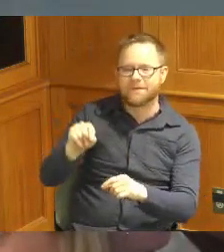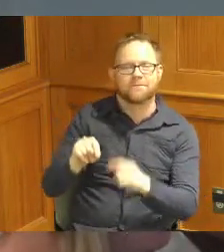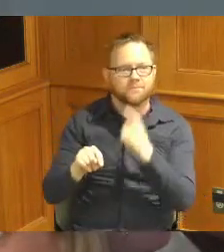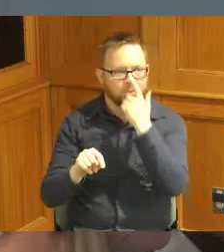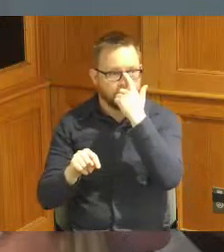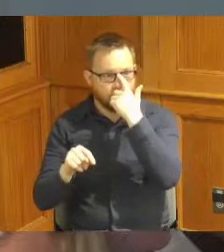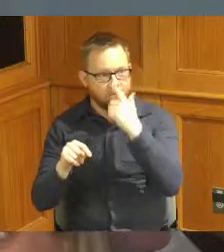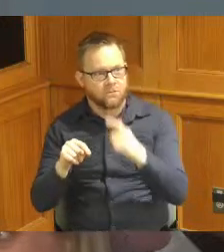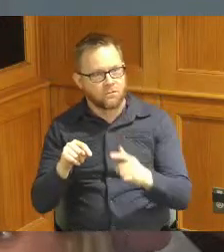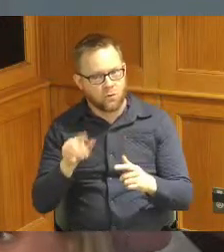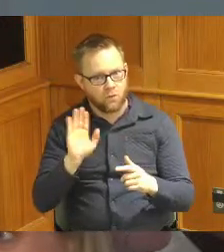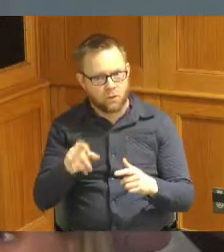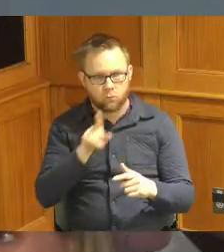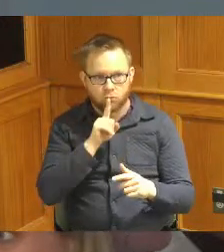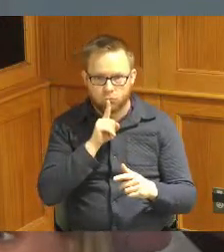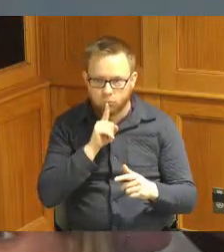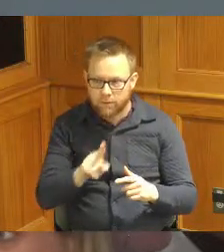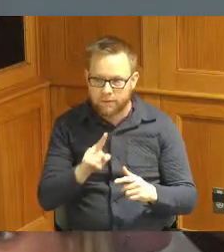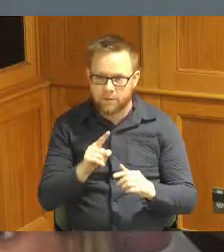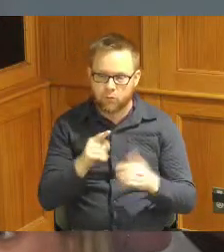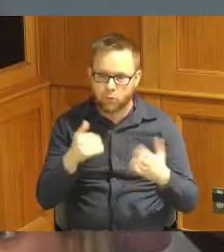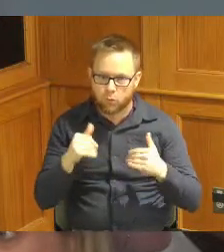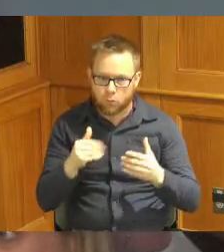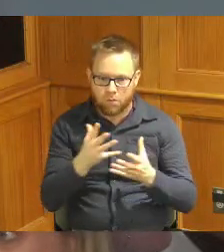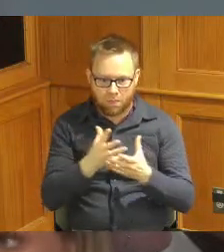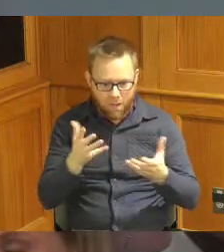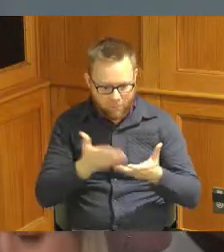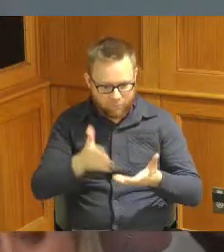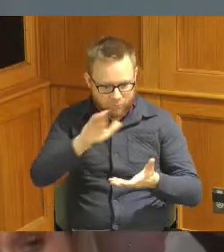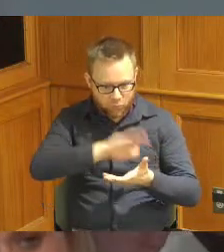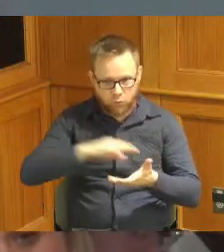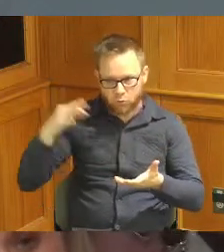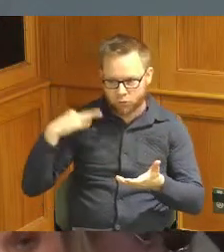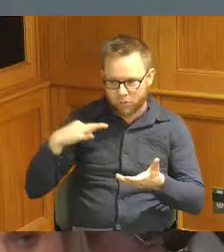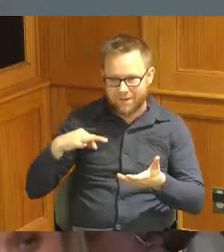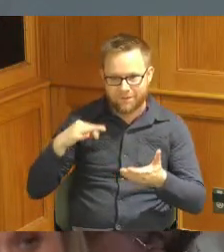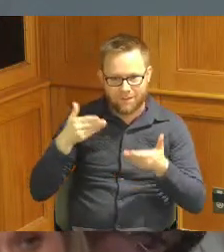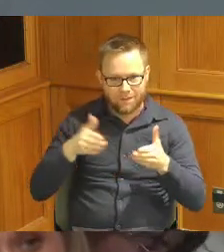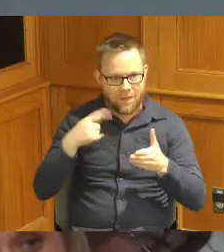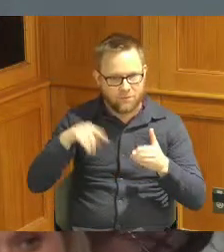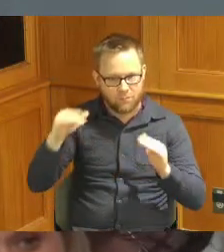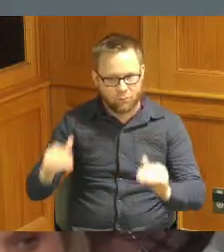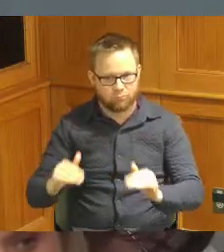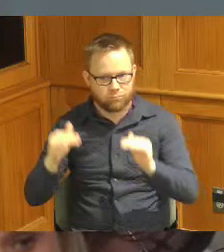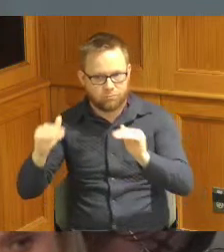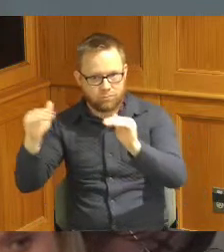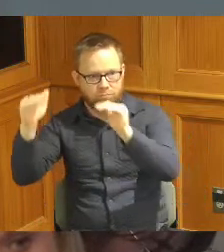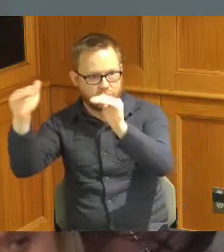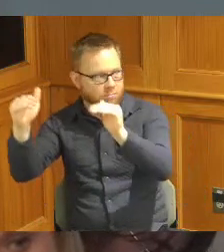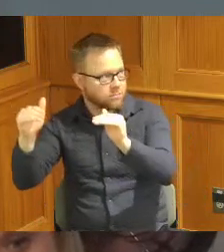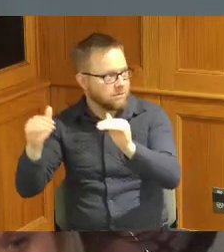significant amount of mass credential lab I think that's what's making our board excited